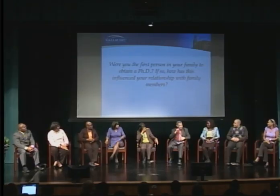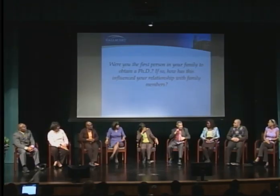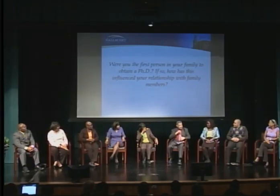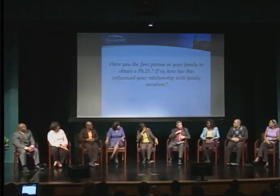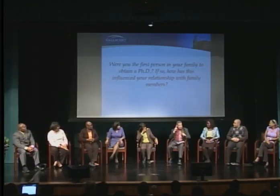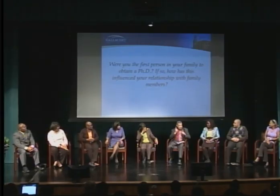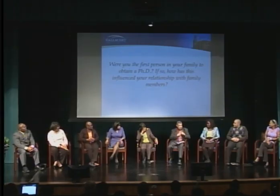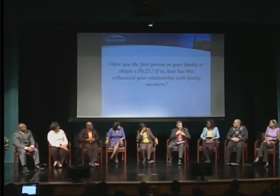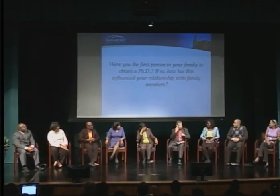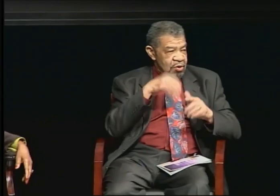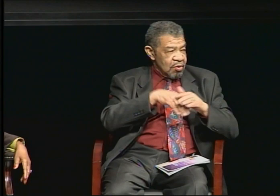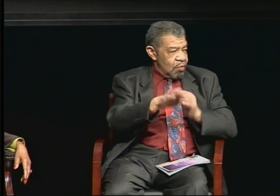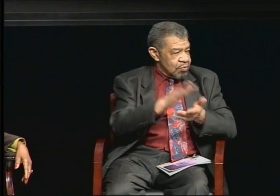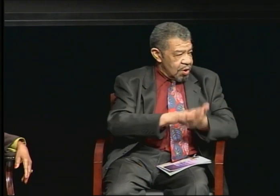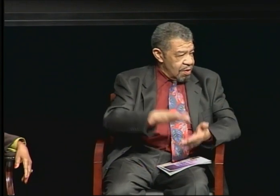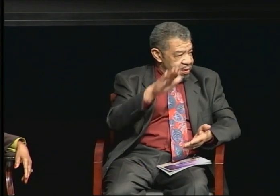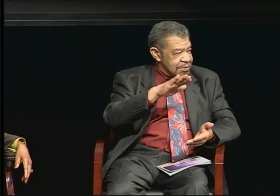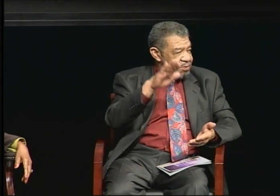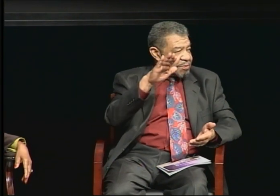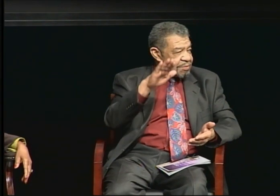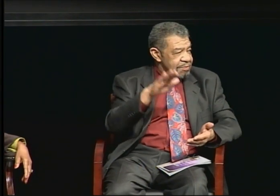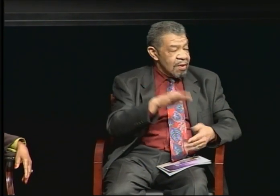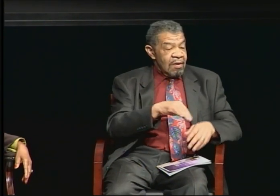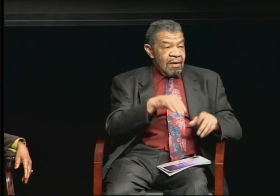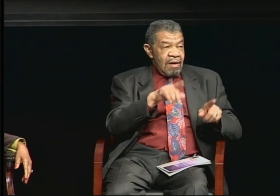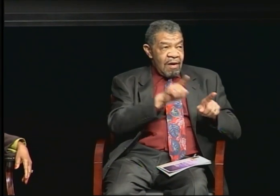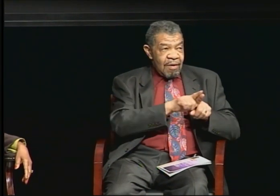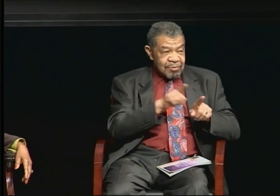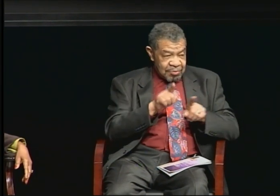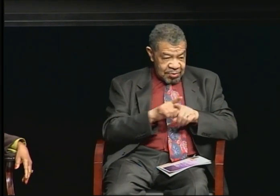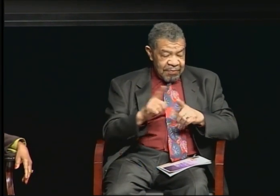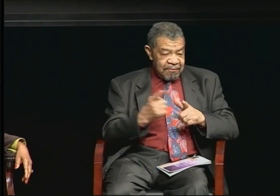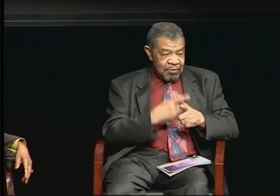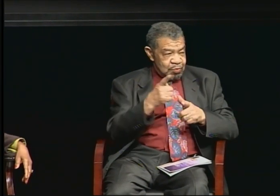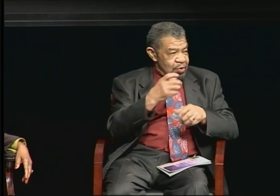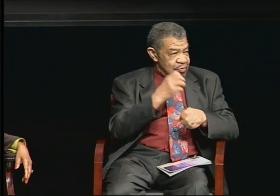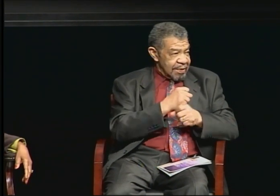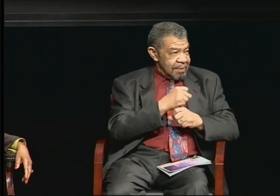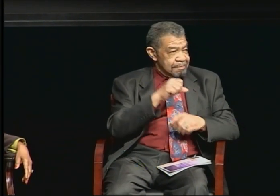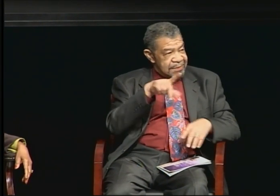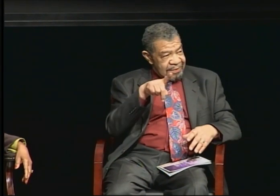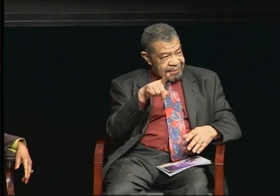It didn't have any influence on my family relationships. None whatsoever actually.